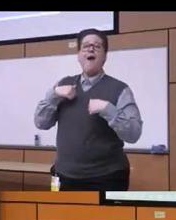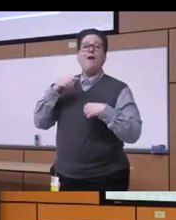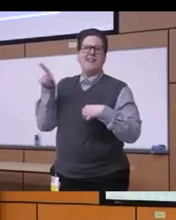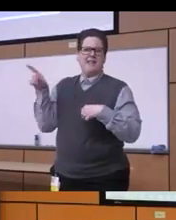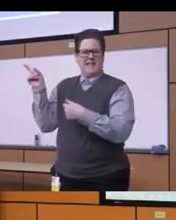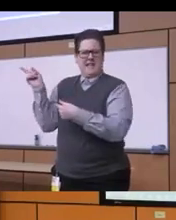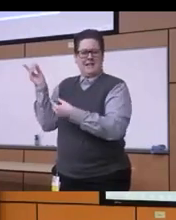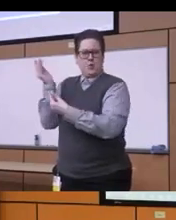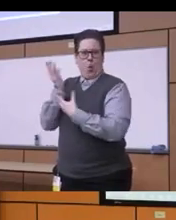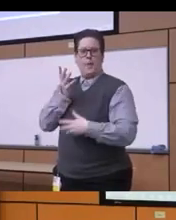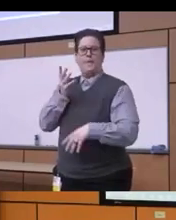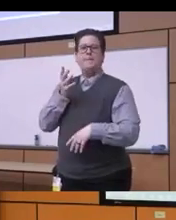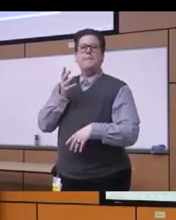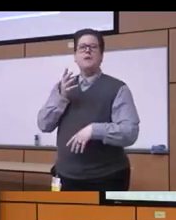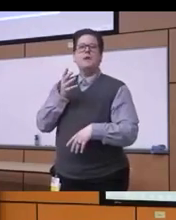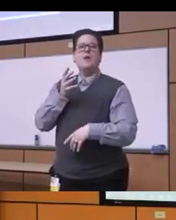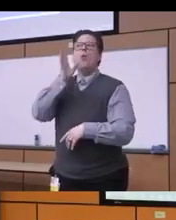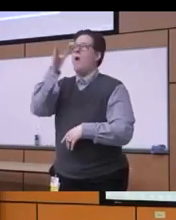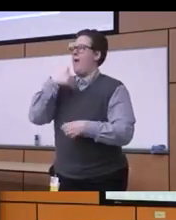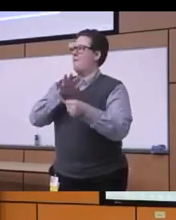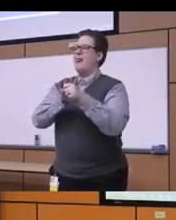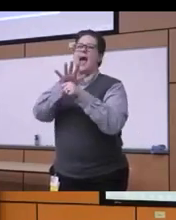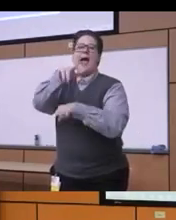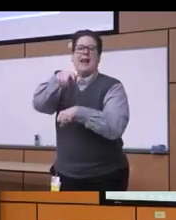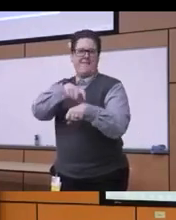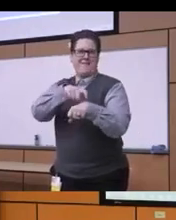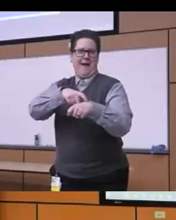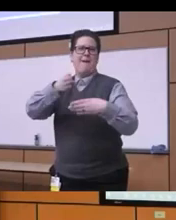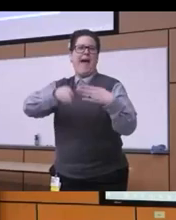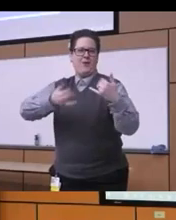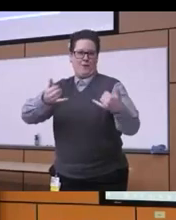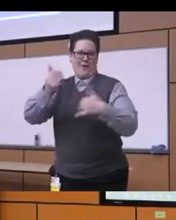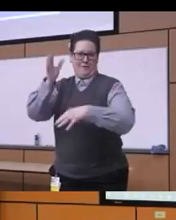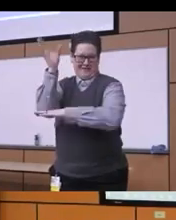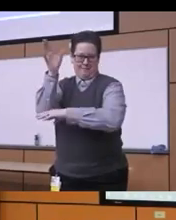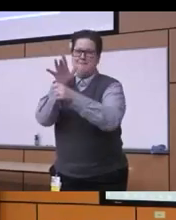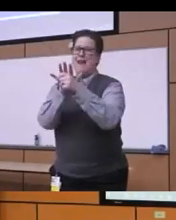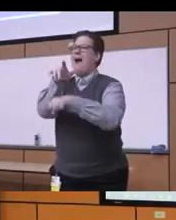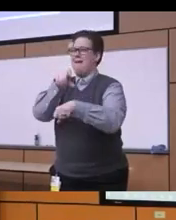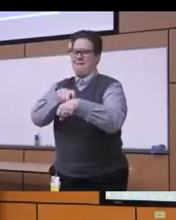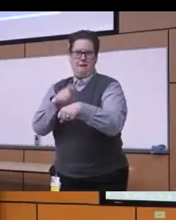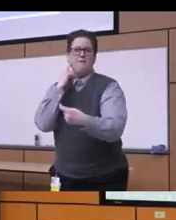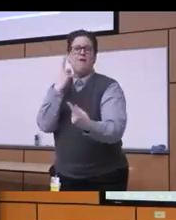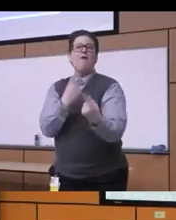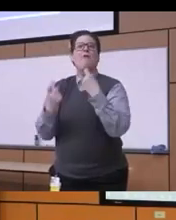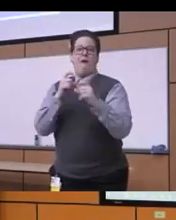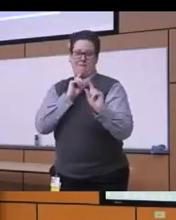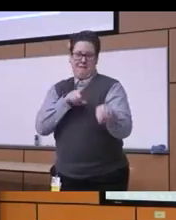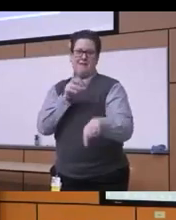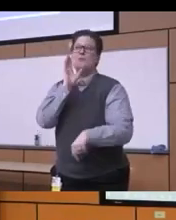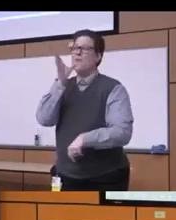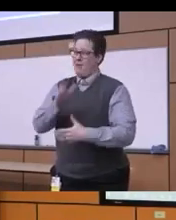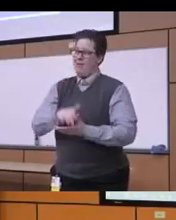that there will be a sample time at the end of this presentation today for Q and A's or